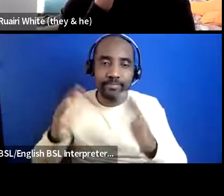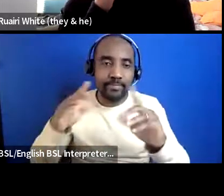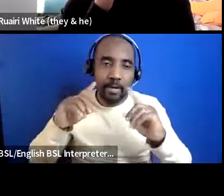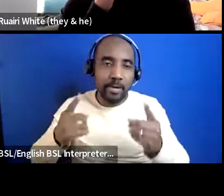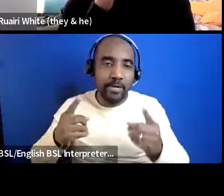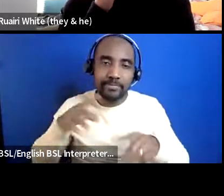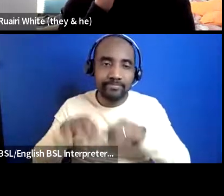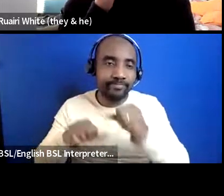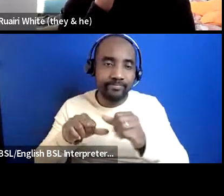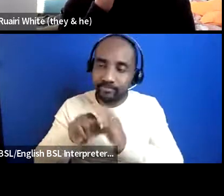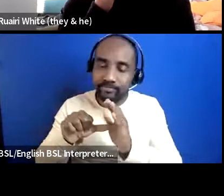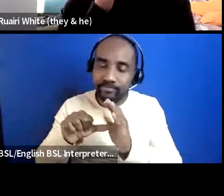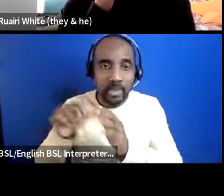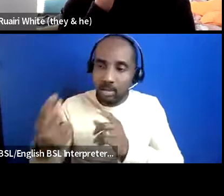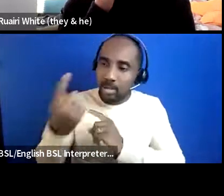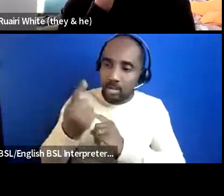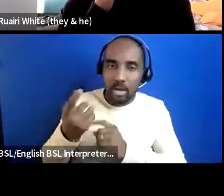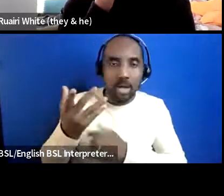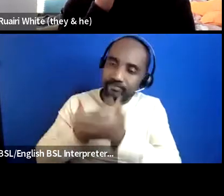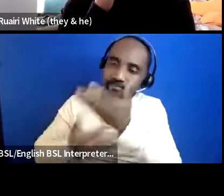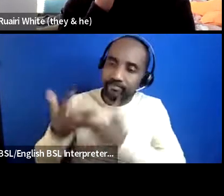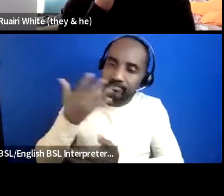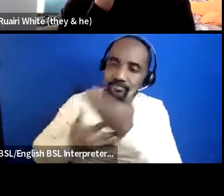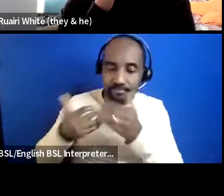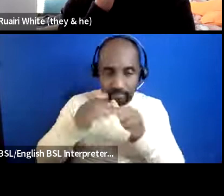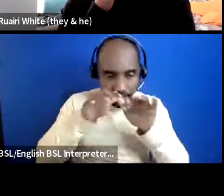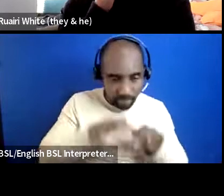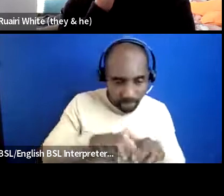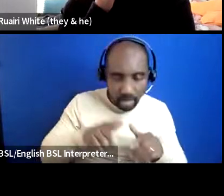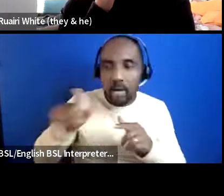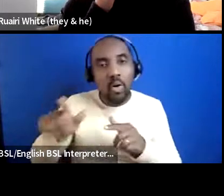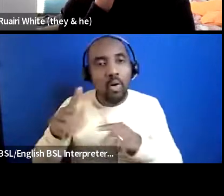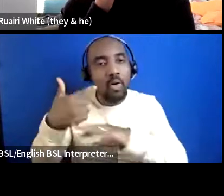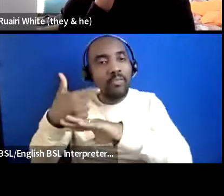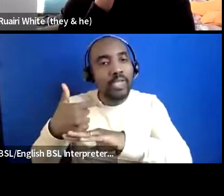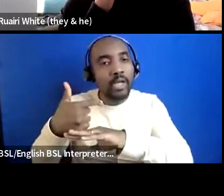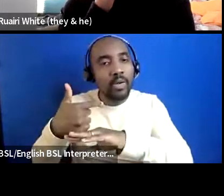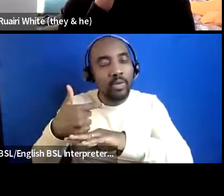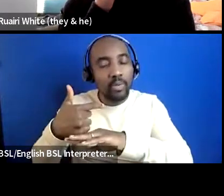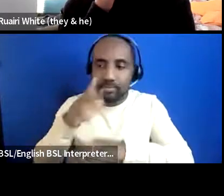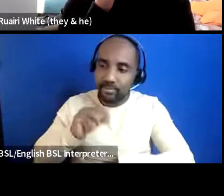studies those who can do videos we do videos as well which is right there and then maybe after